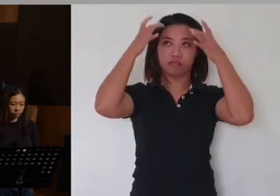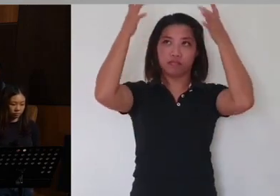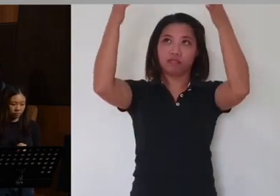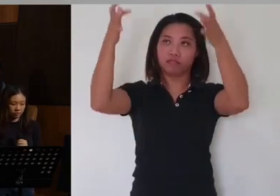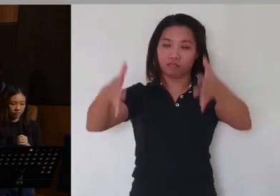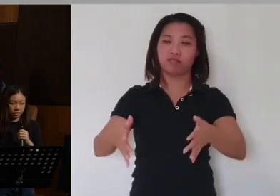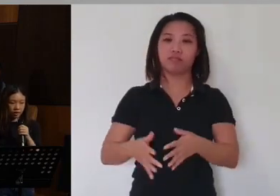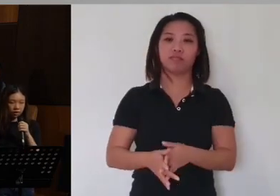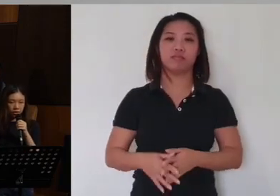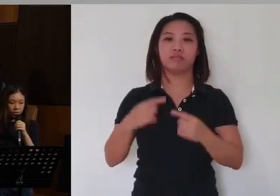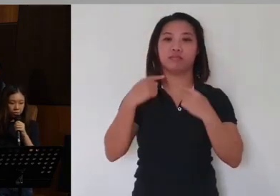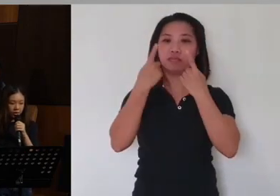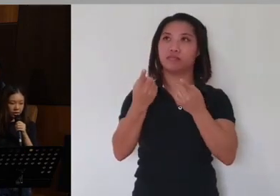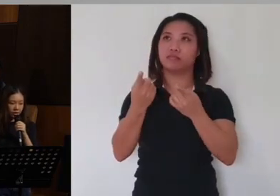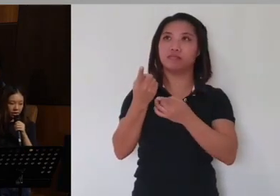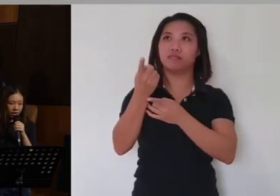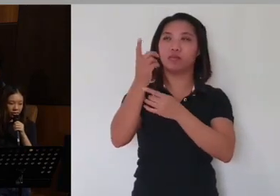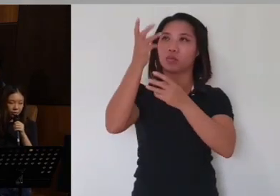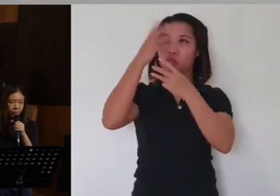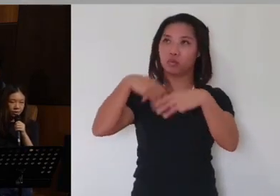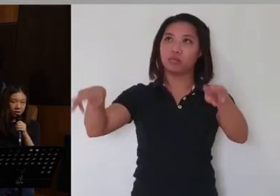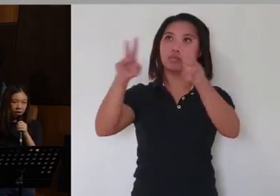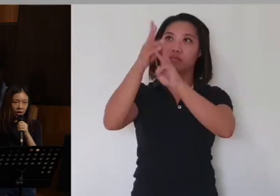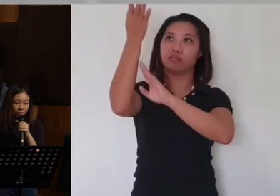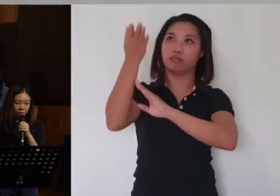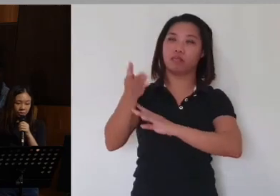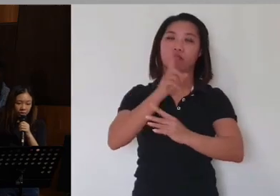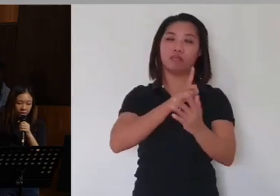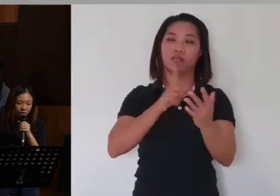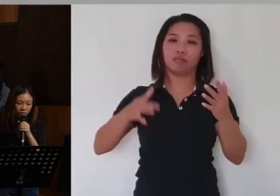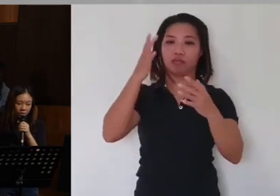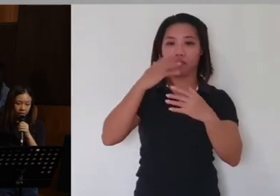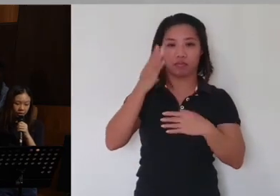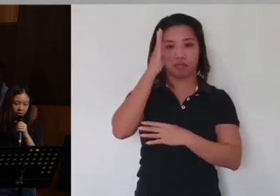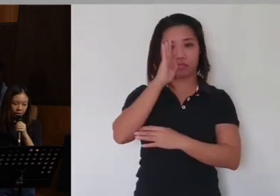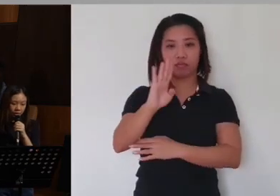saying, "Worthy are You, our Lord and God,